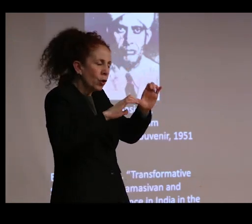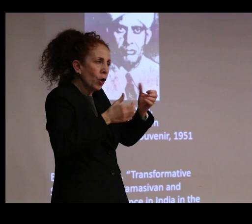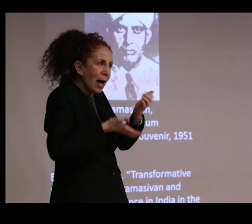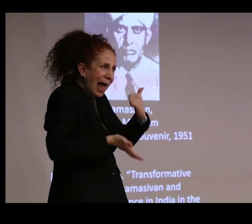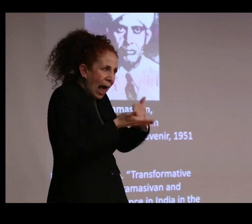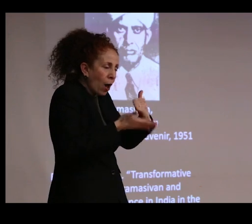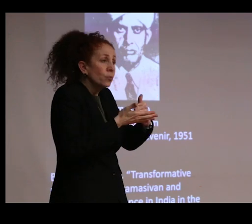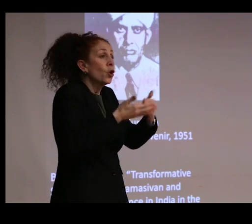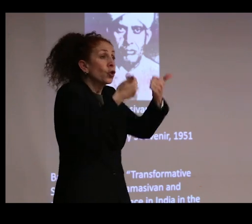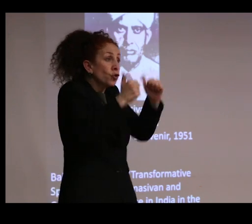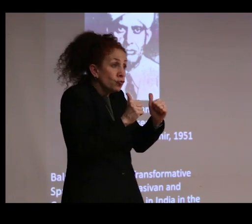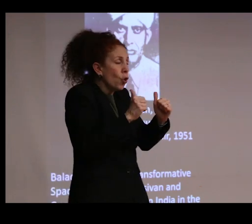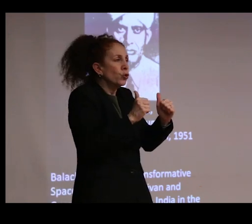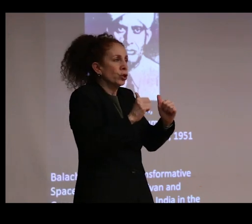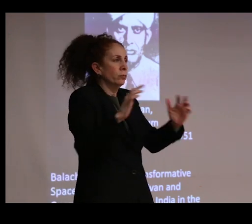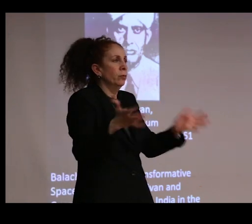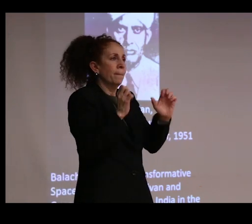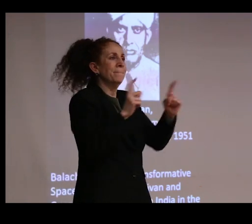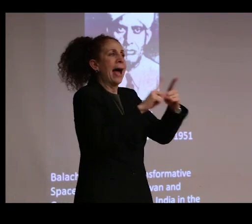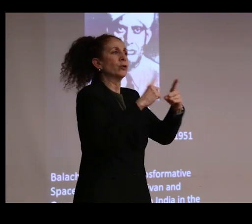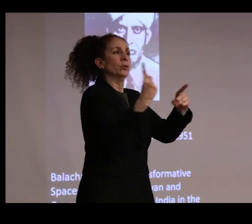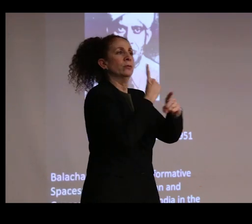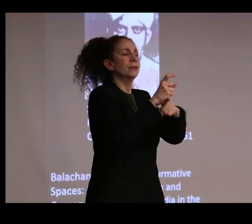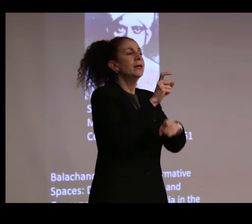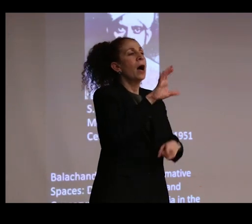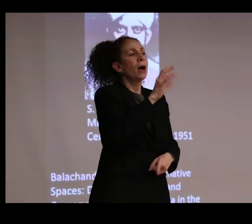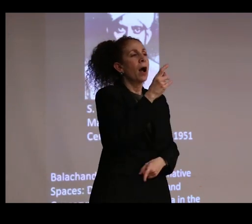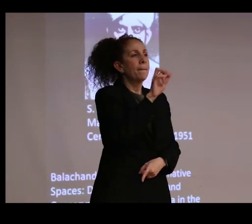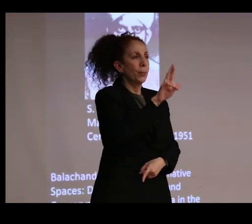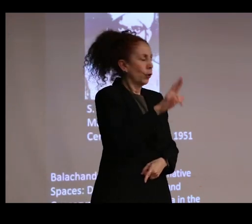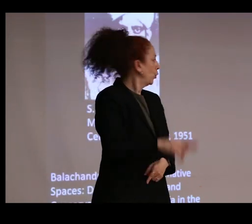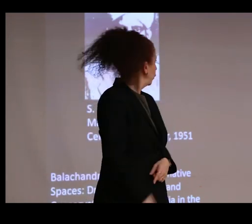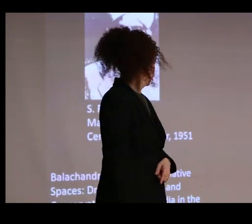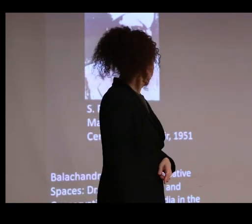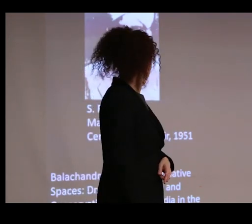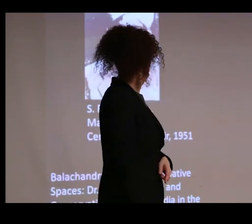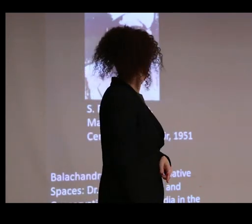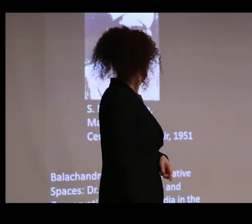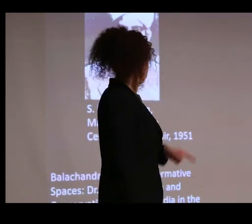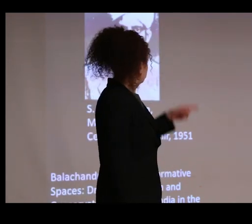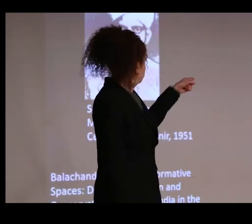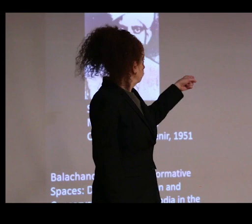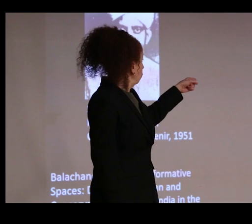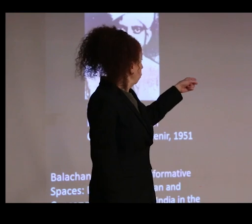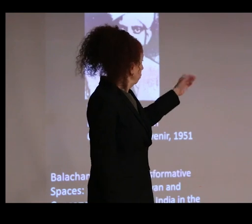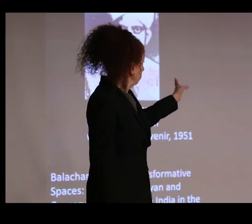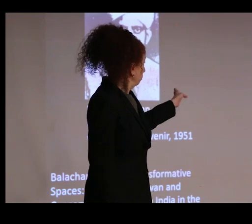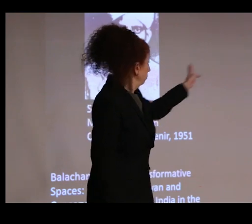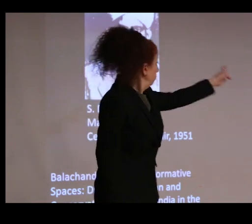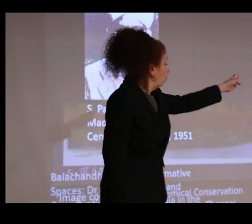to elemental copper. And as you can see from this image, it had pretty spectacular results.